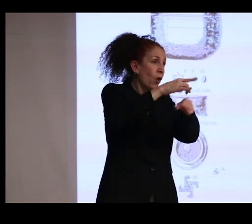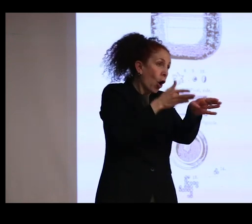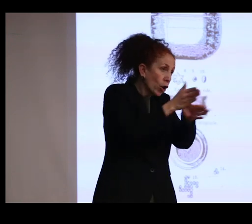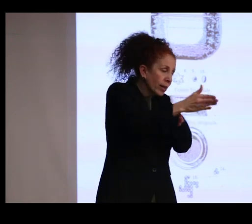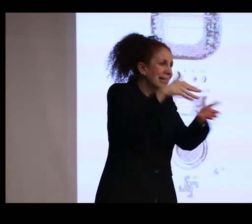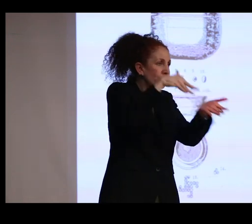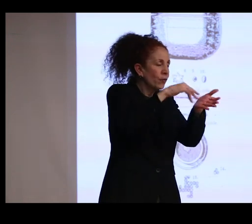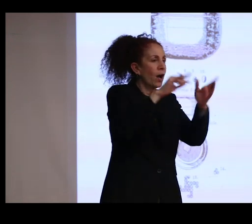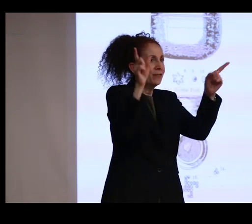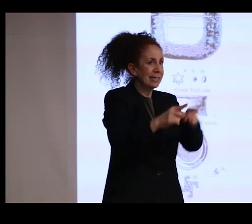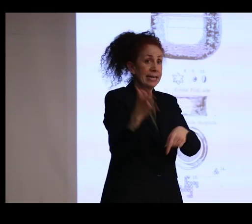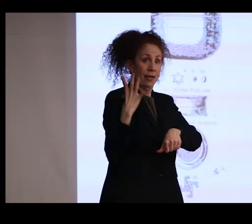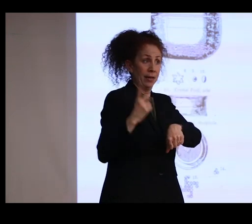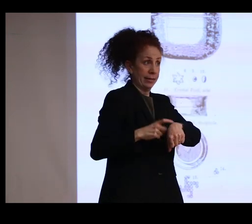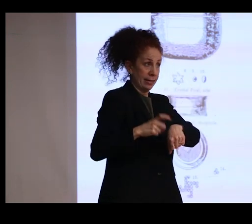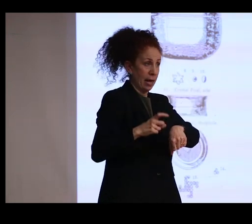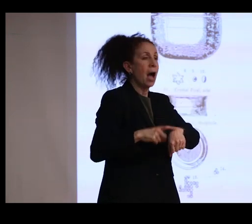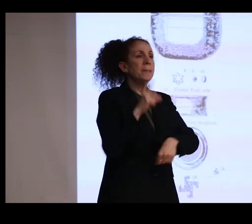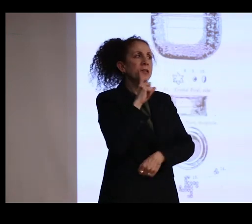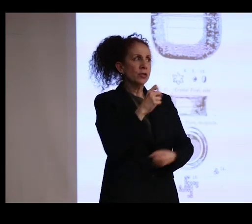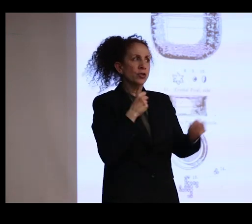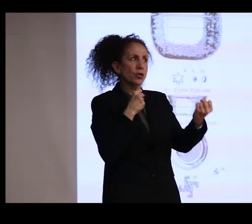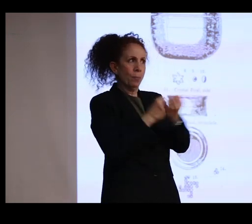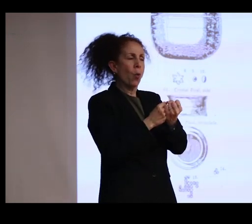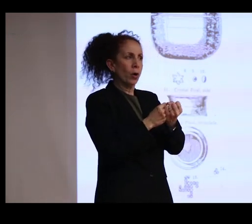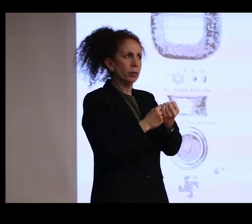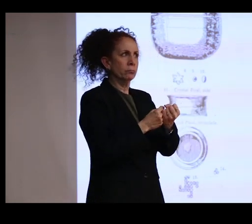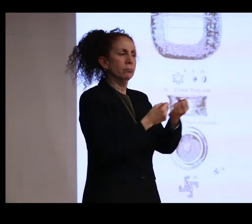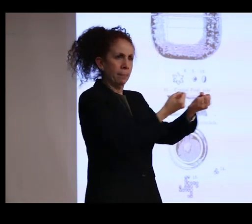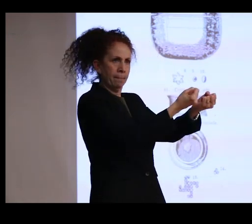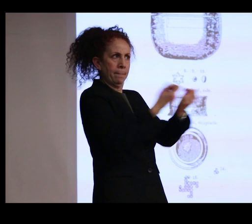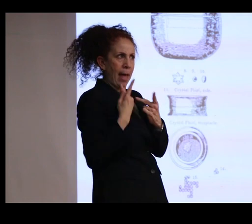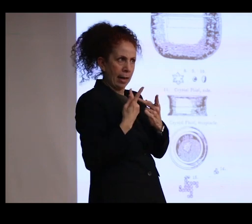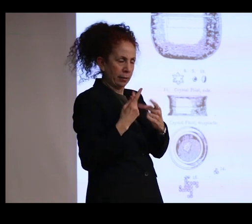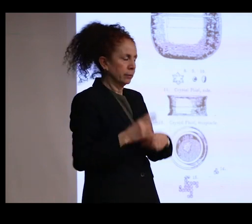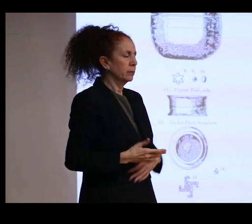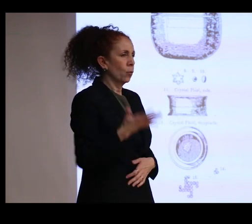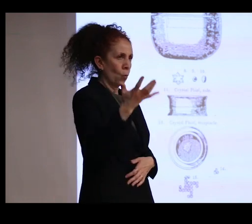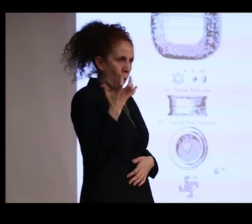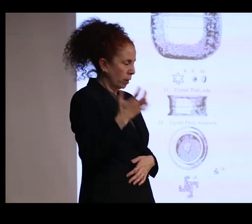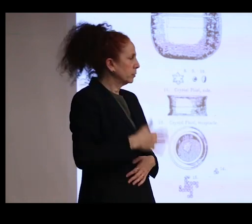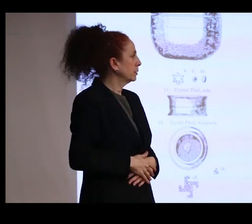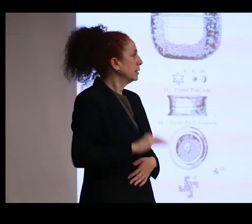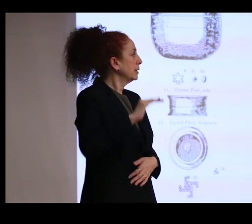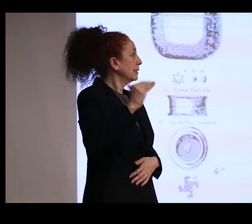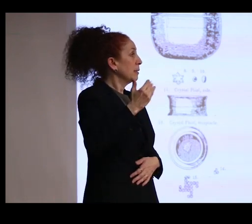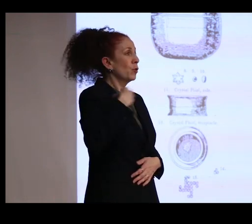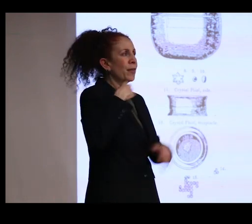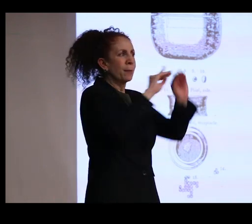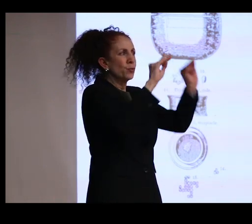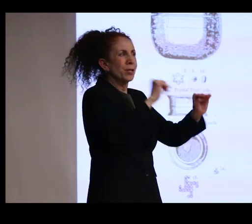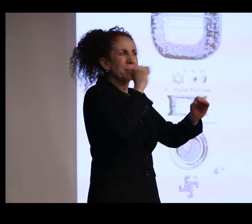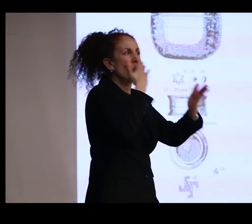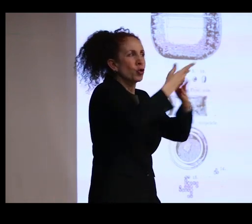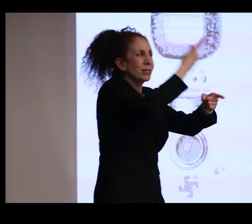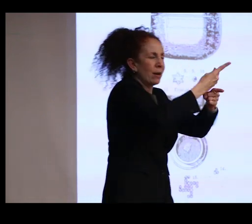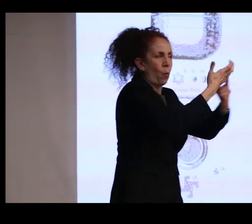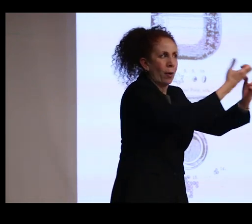of India at the time, was in favor of returning the relic, particularly as he seemed to think that the museum was not taking very good care of it.